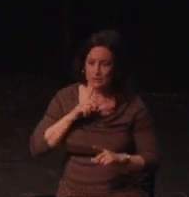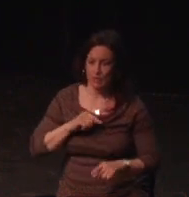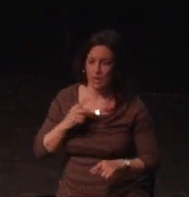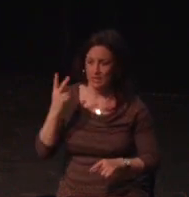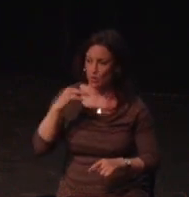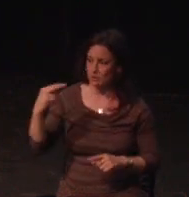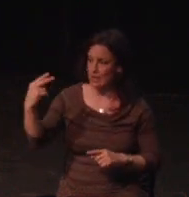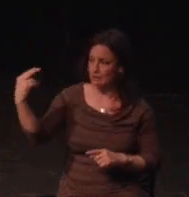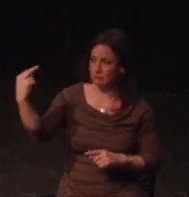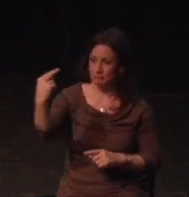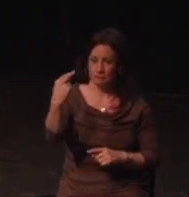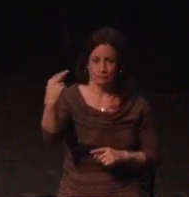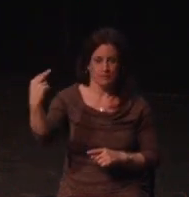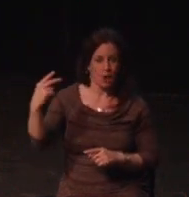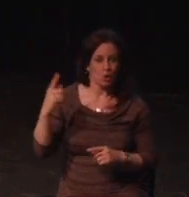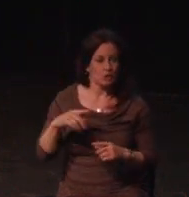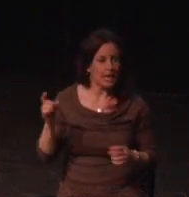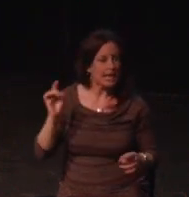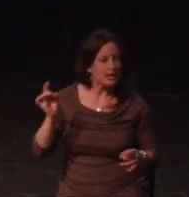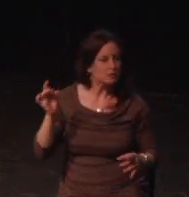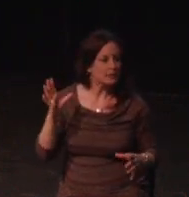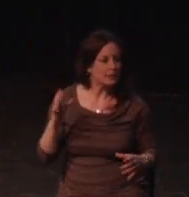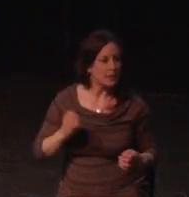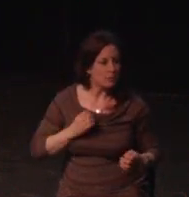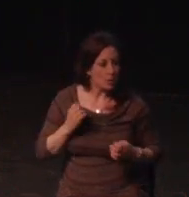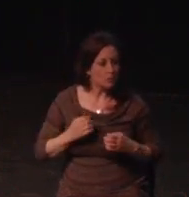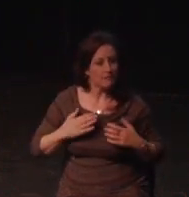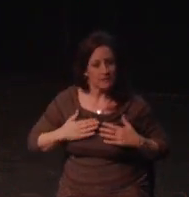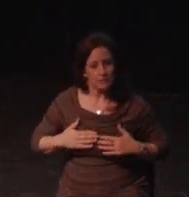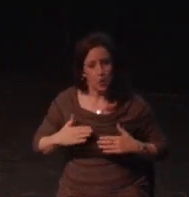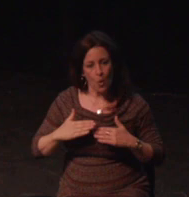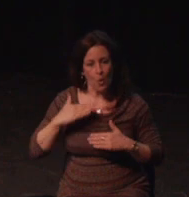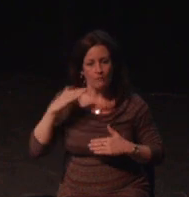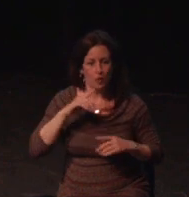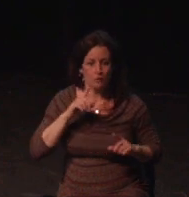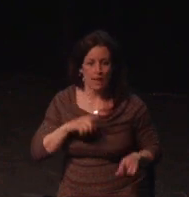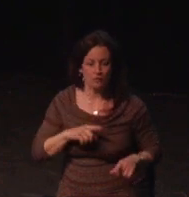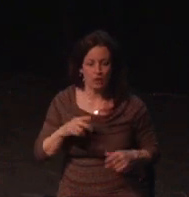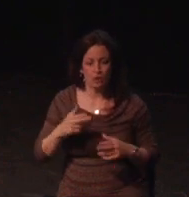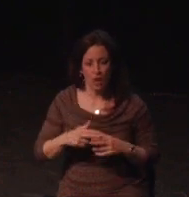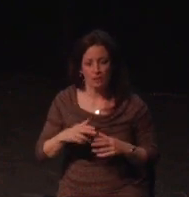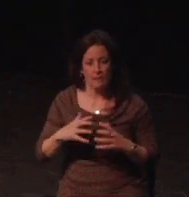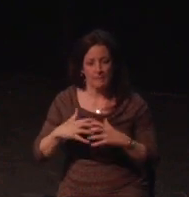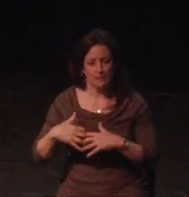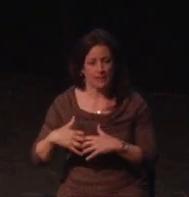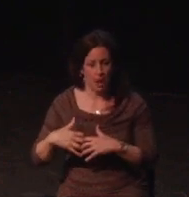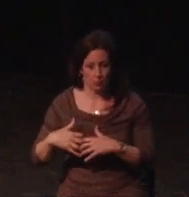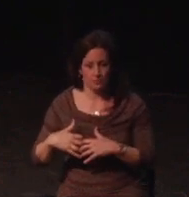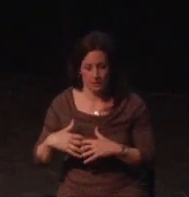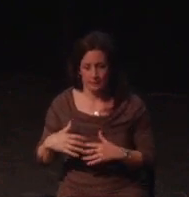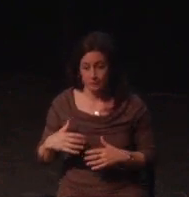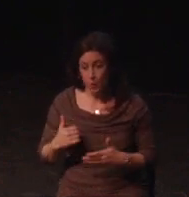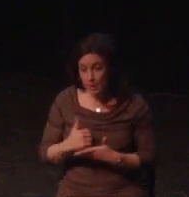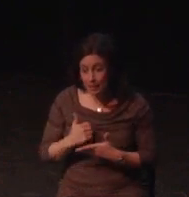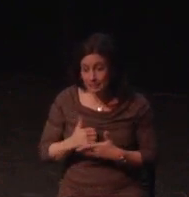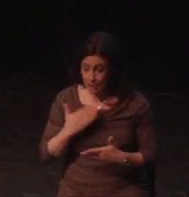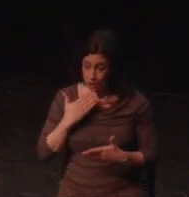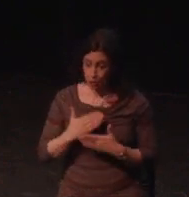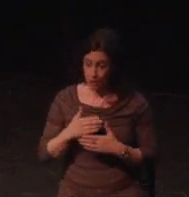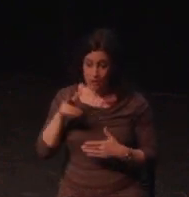Controllers, mouse, keyboard and the like. There are so many solutions out there. Many of them are hacks, custom builds, or dripped down to us from